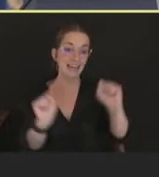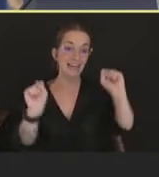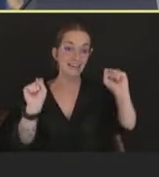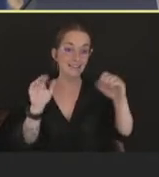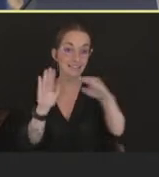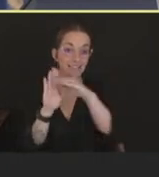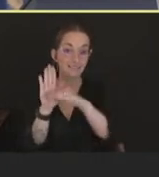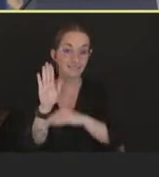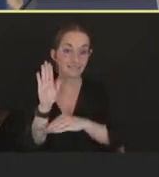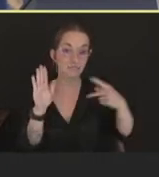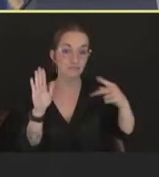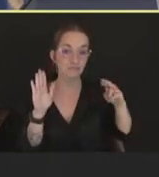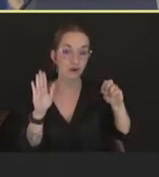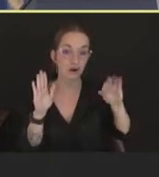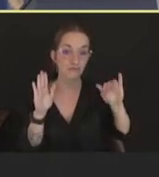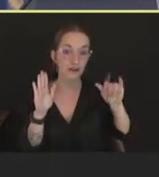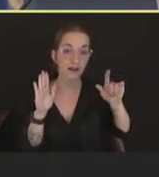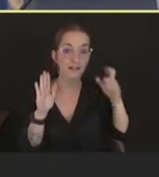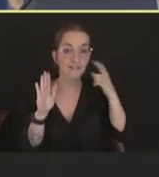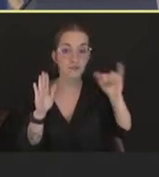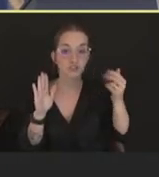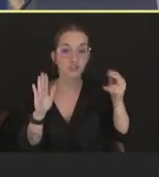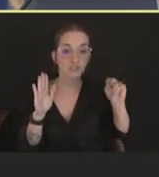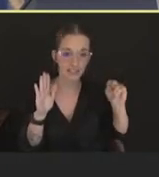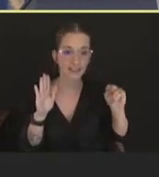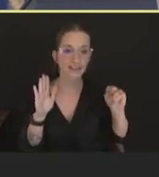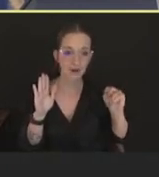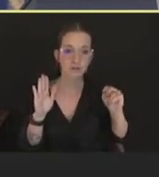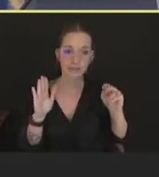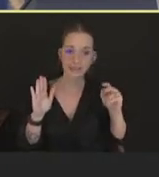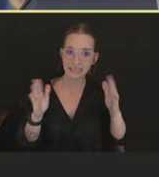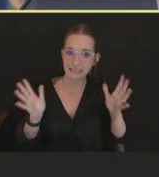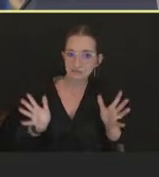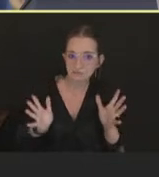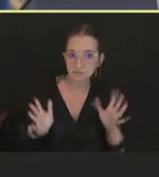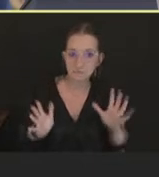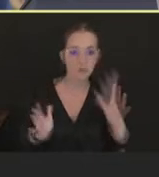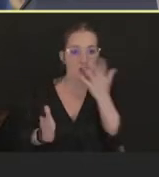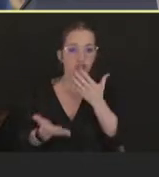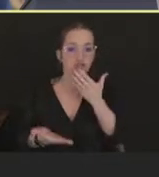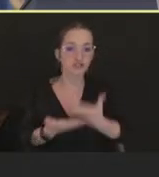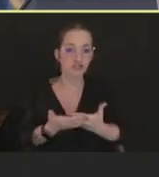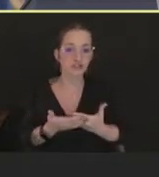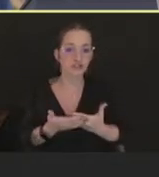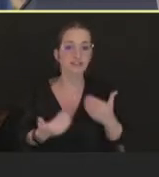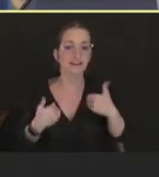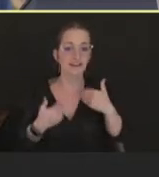of adverse events, including myocarditis reported in clinical trials for ACAM2000.